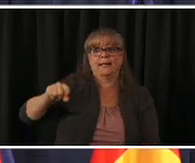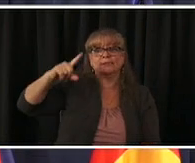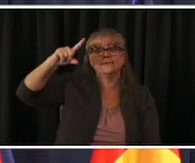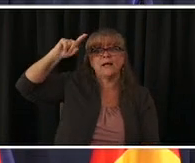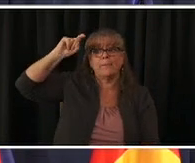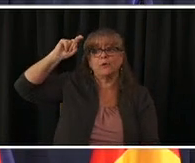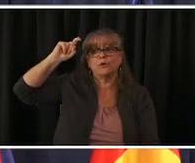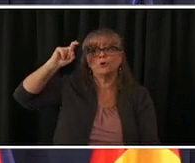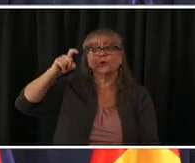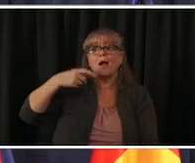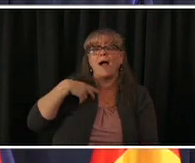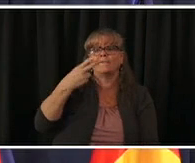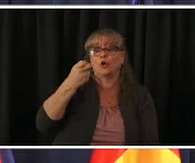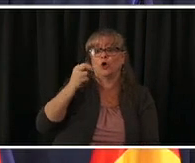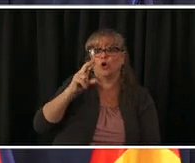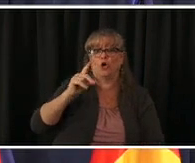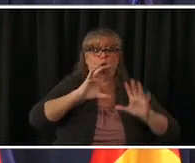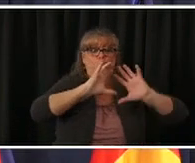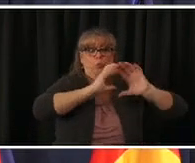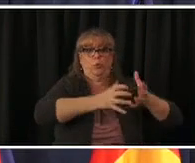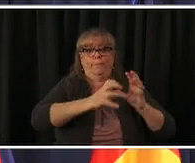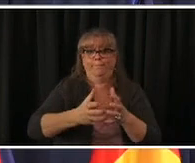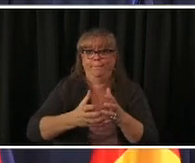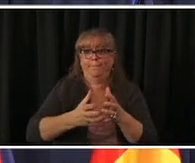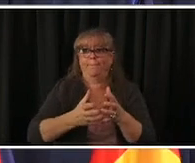significantly this year by the end of this year thank you very much